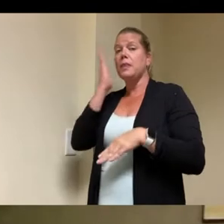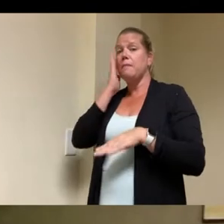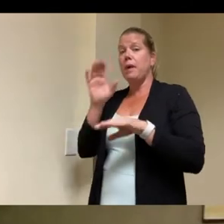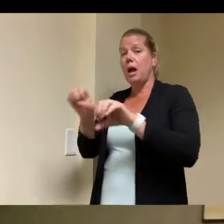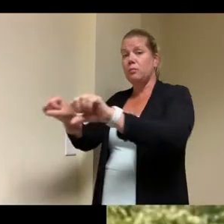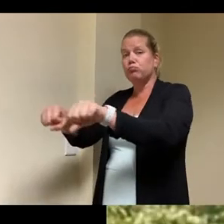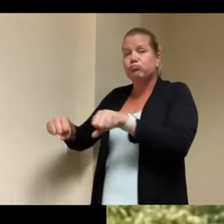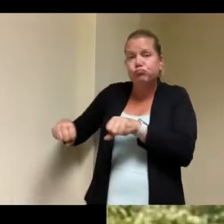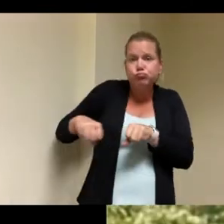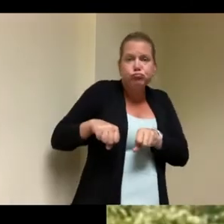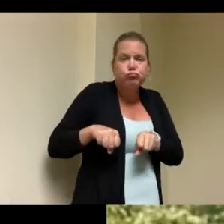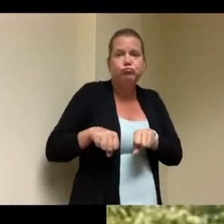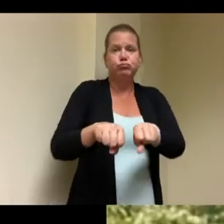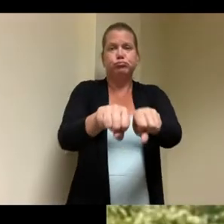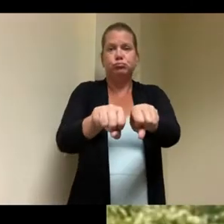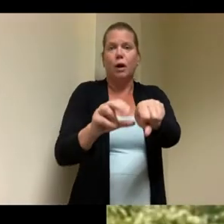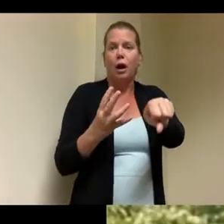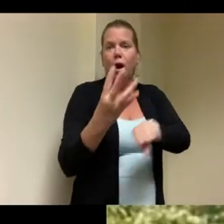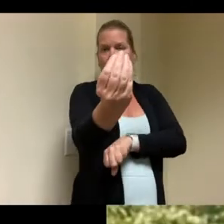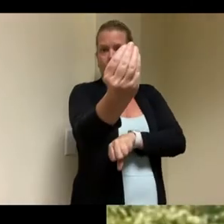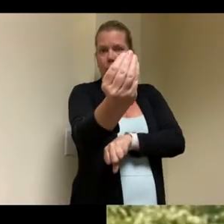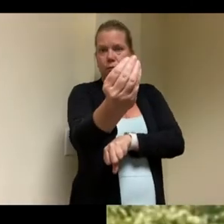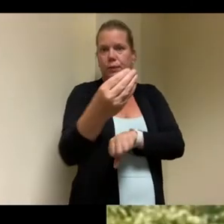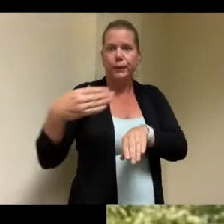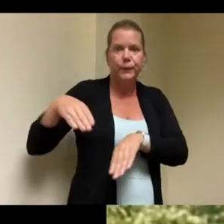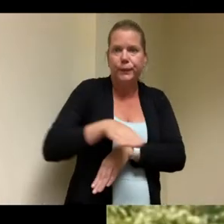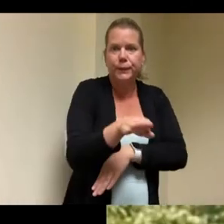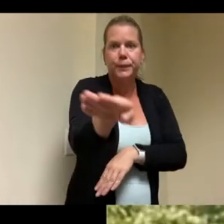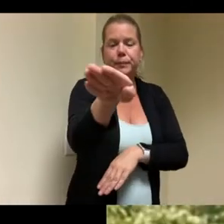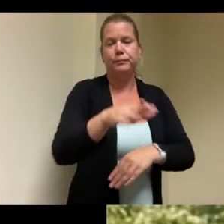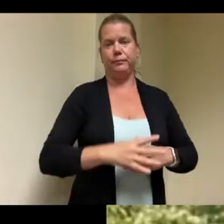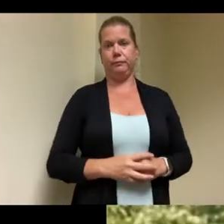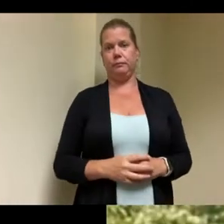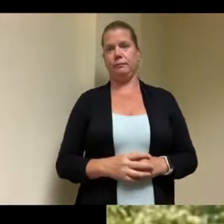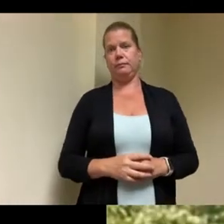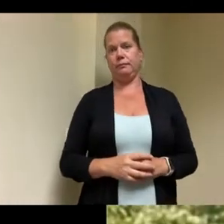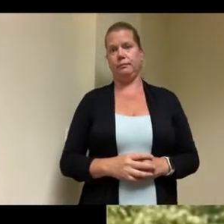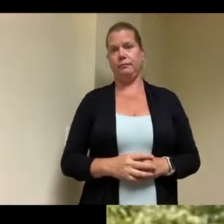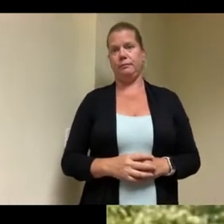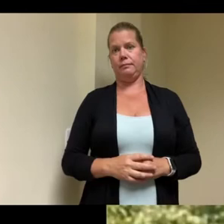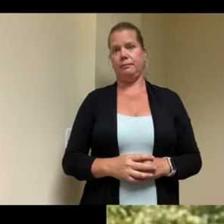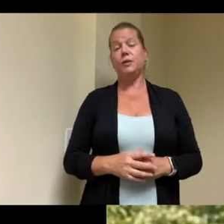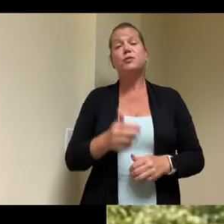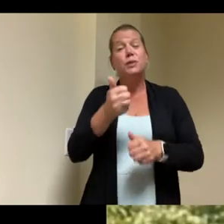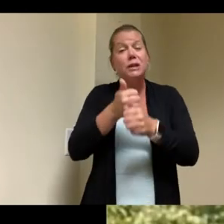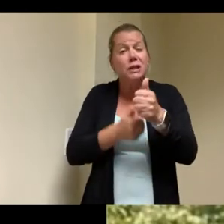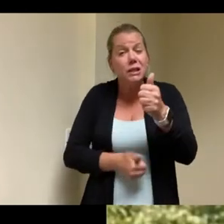side door but each individual room has an emergency exit door um